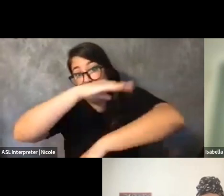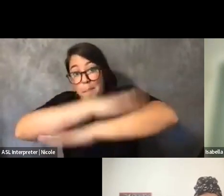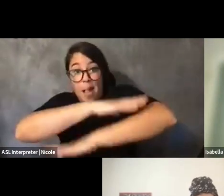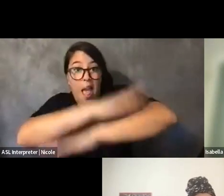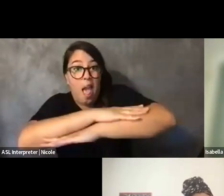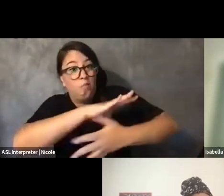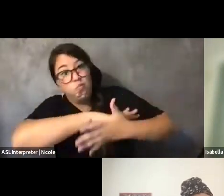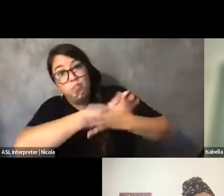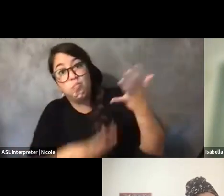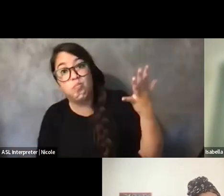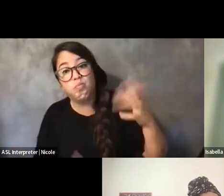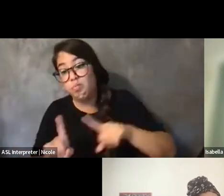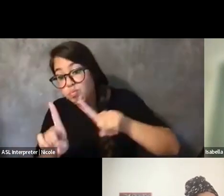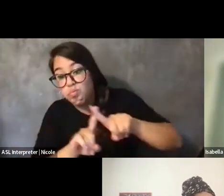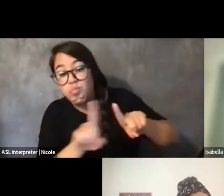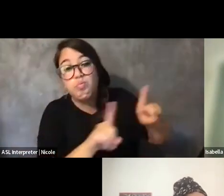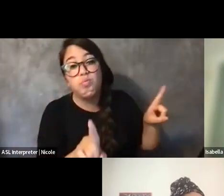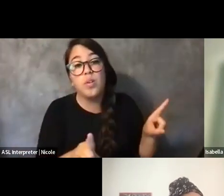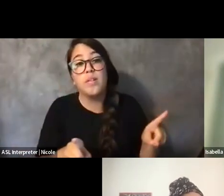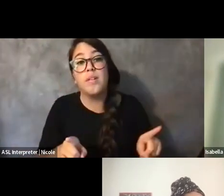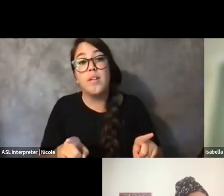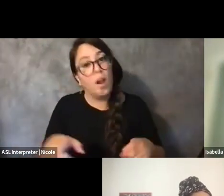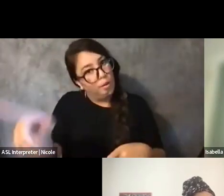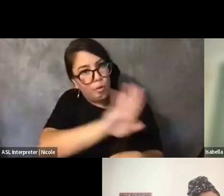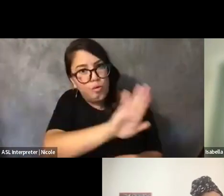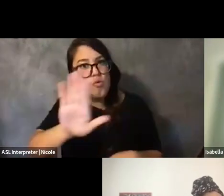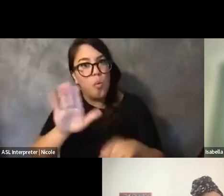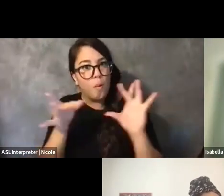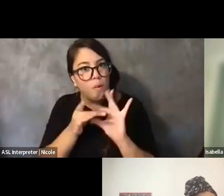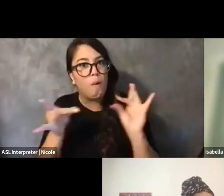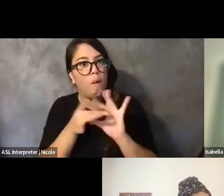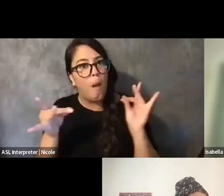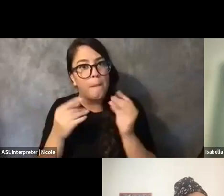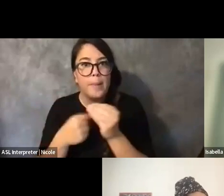And I think the things that you all spoke about like, you know, community-led research, right,